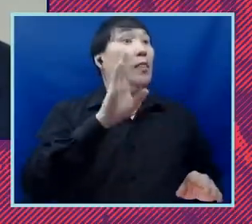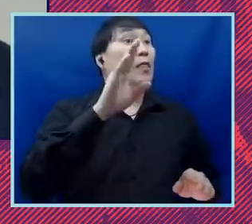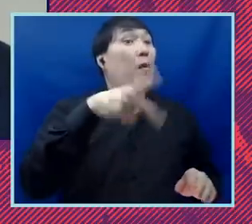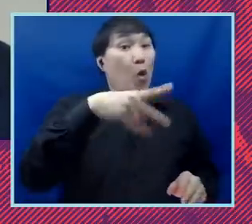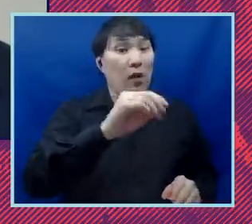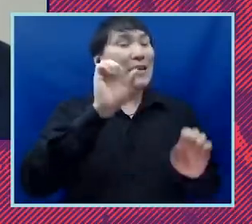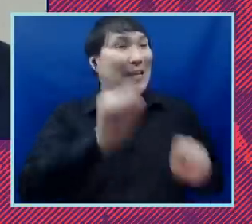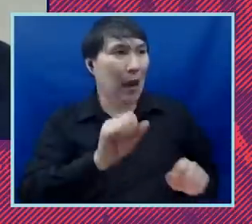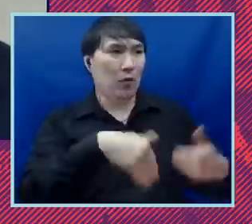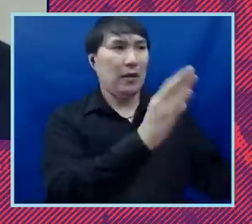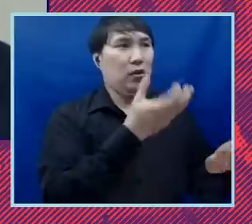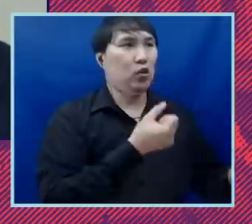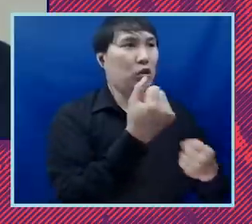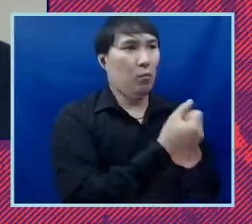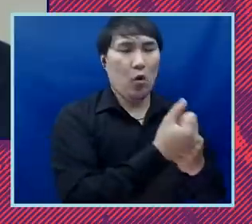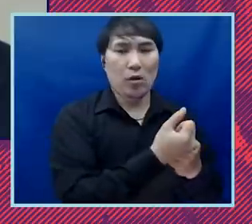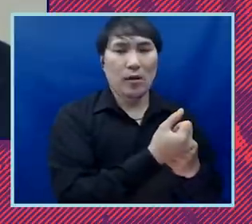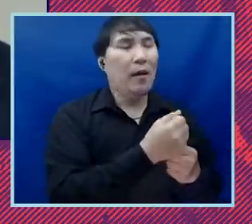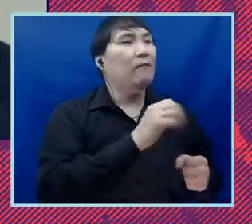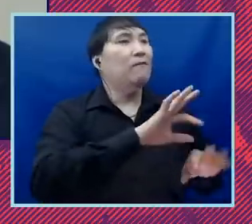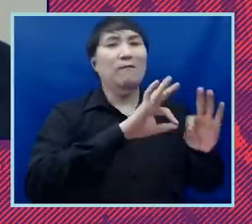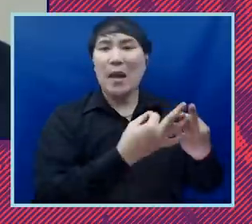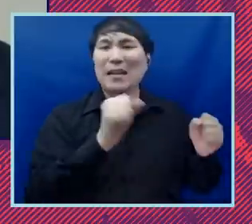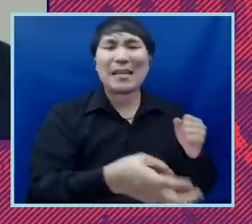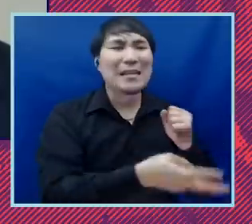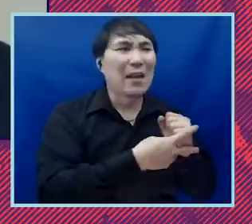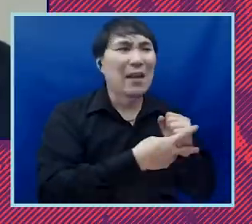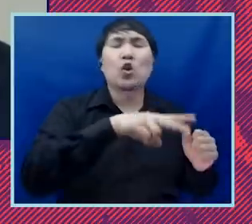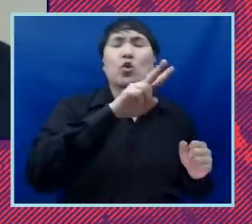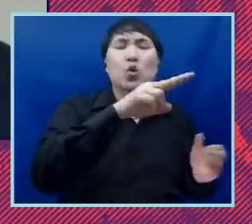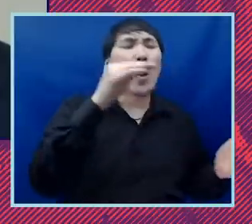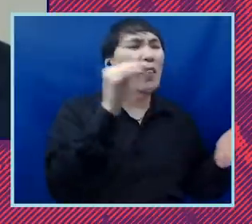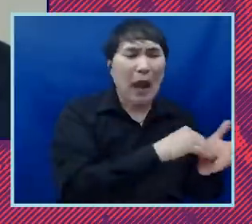save those families two thousand dollars a year on average and for the median black family eighty